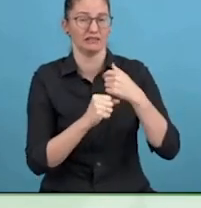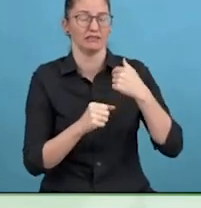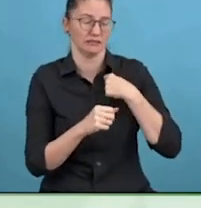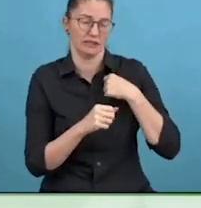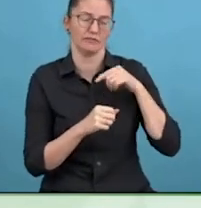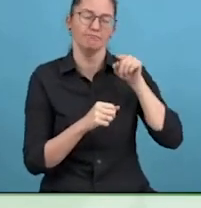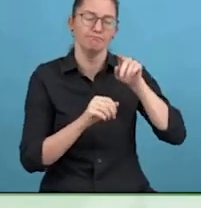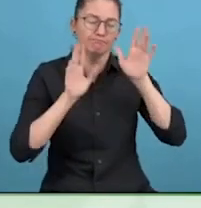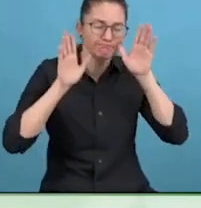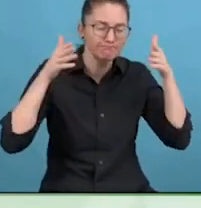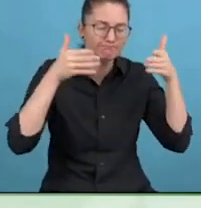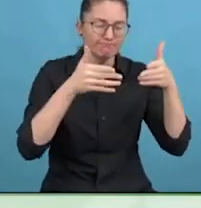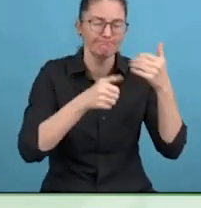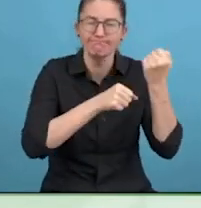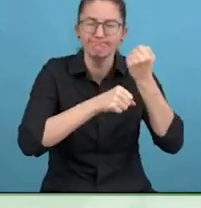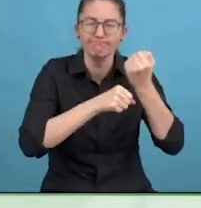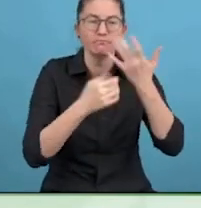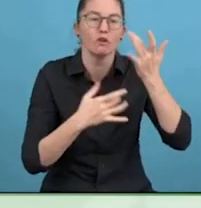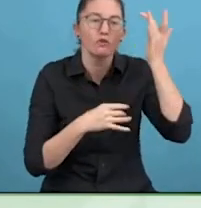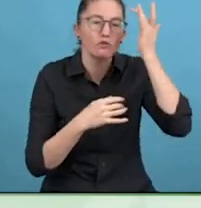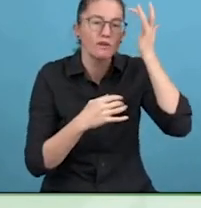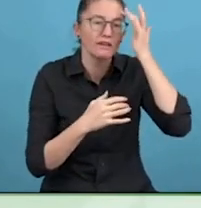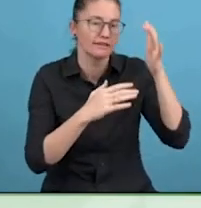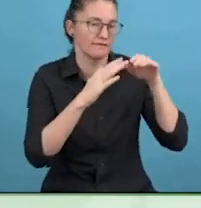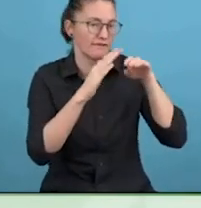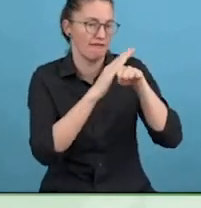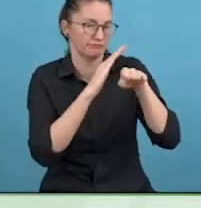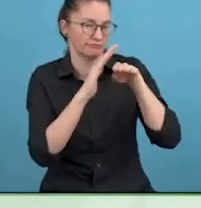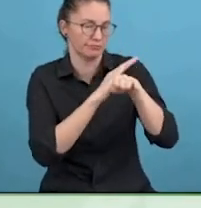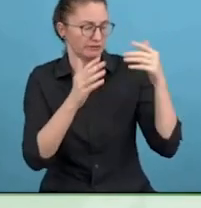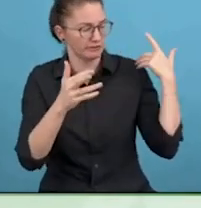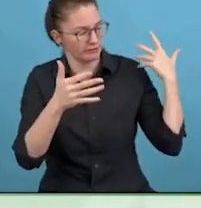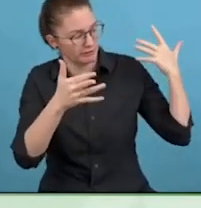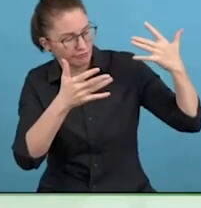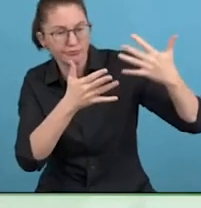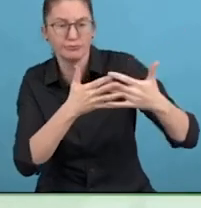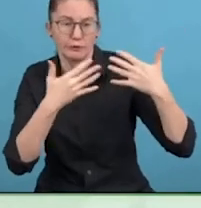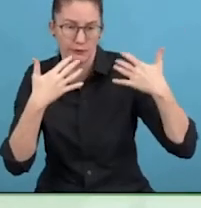of a long COVID, as a survivor and describe which types of